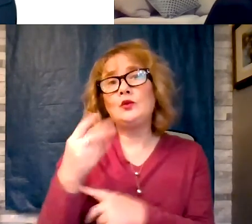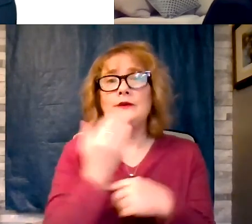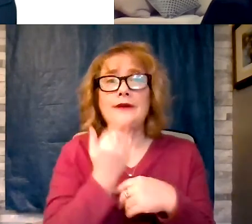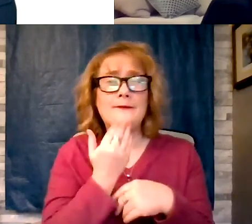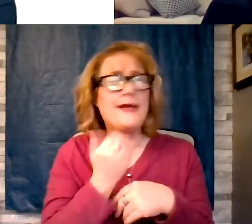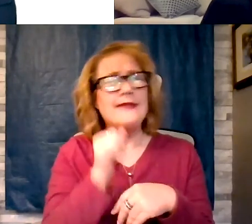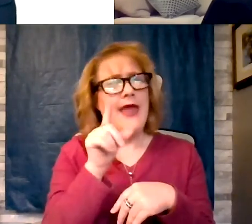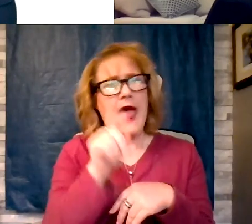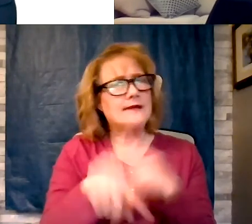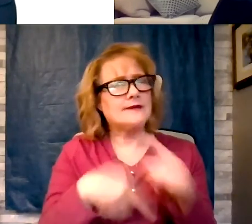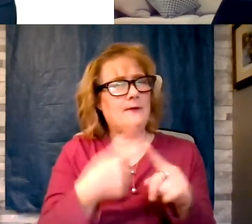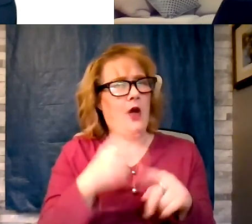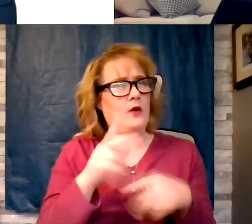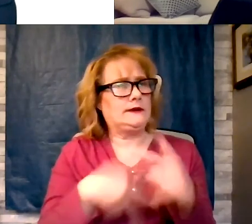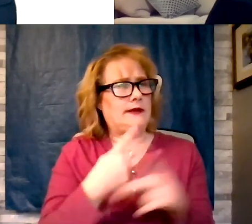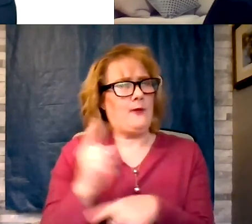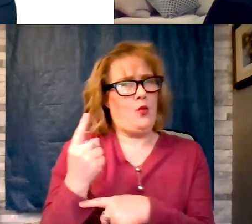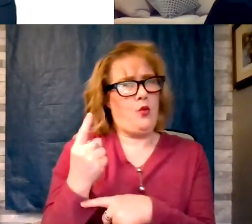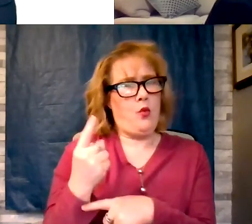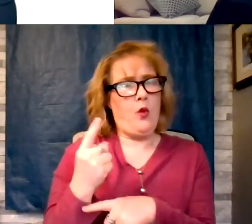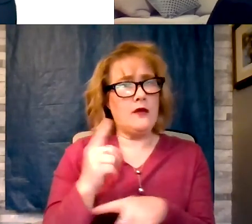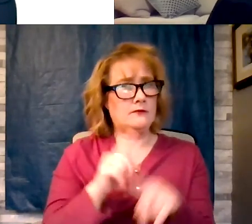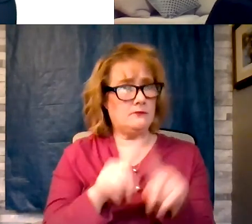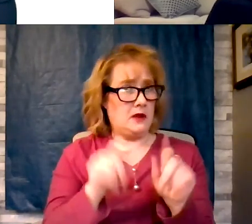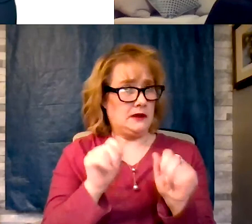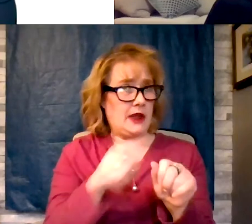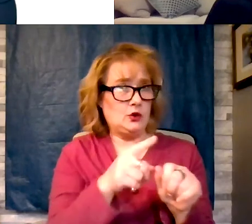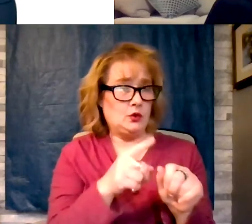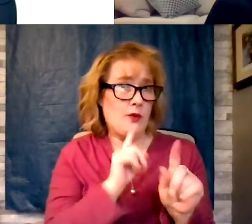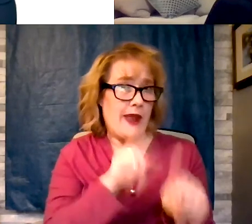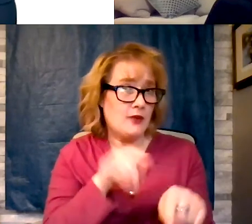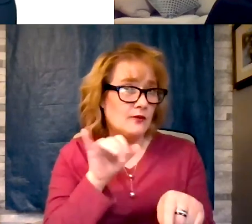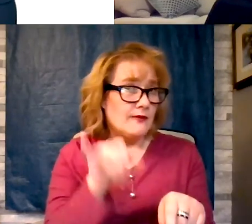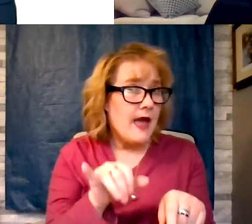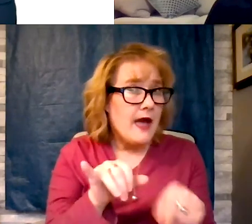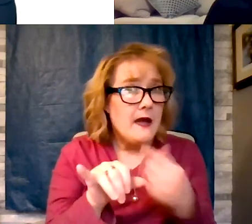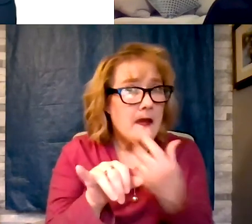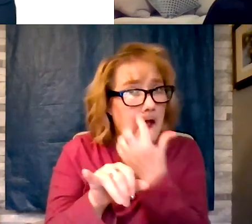diabetes but would you address that? Any of these procedures help with type 1?